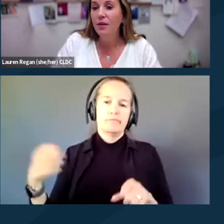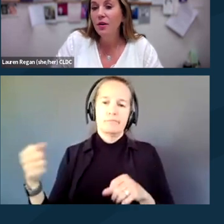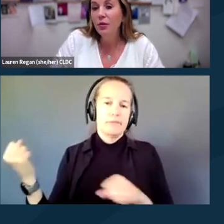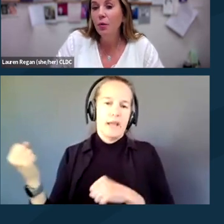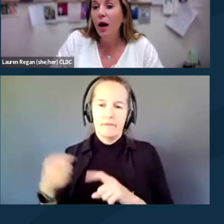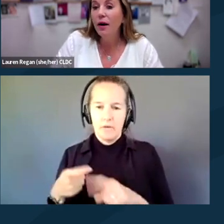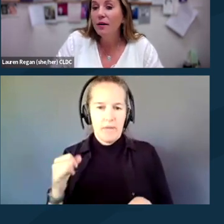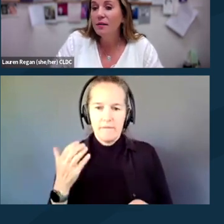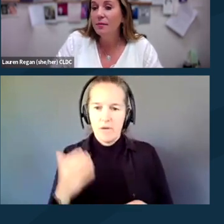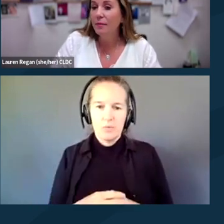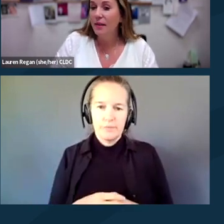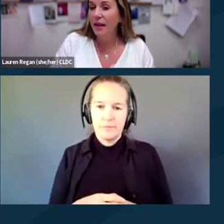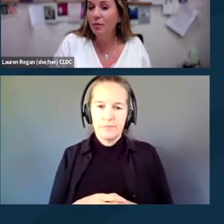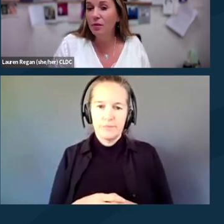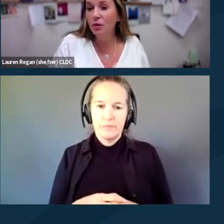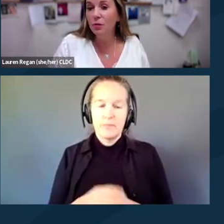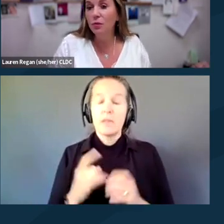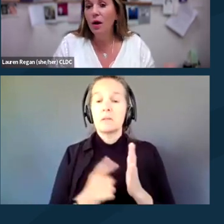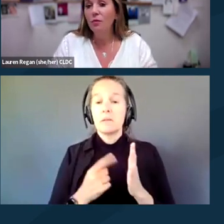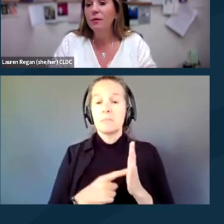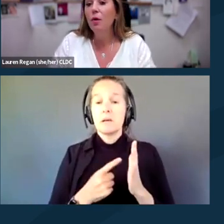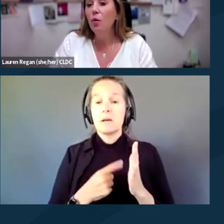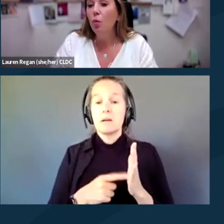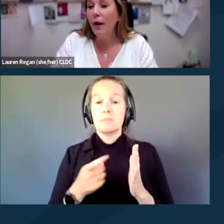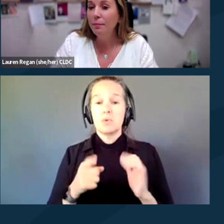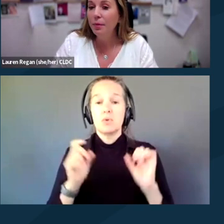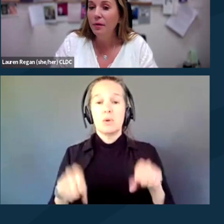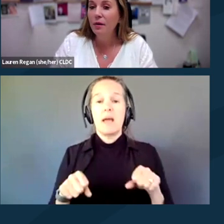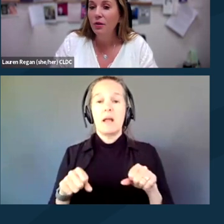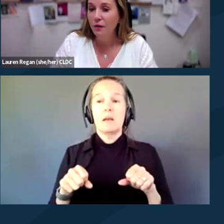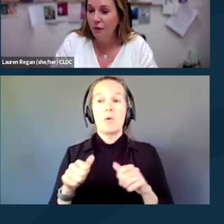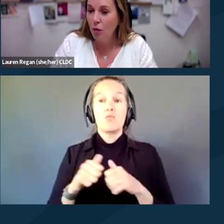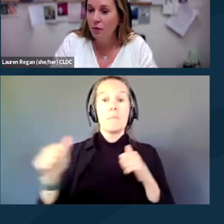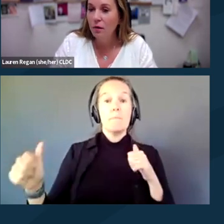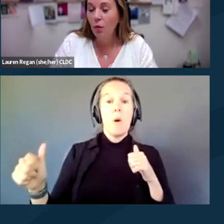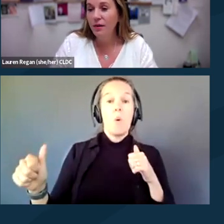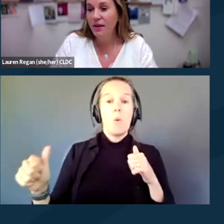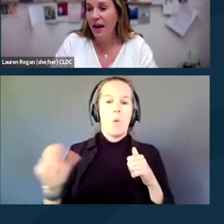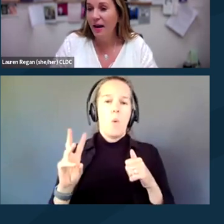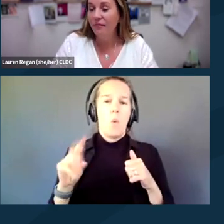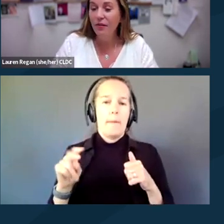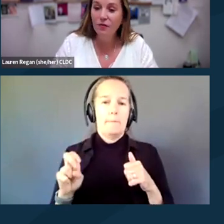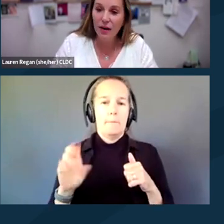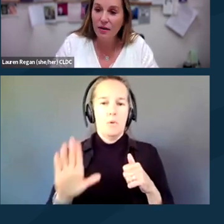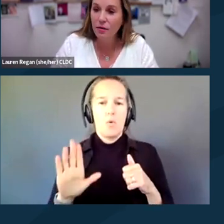You are sometimes able to remote wipe your phone or to have a friend